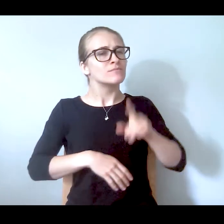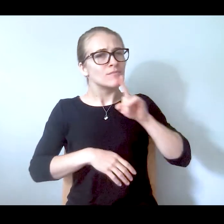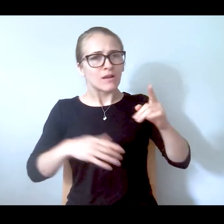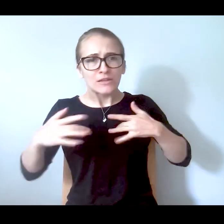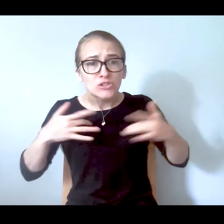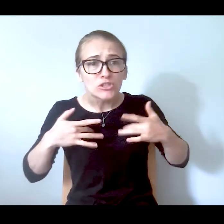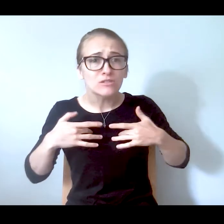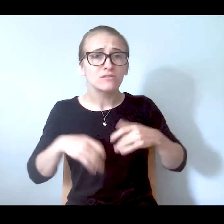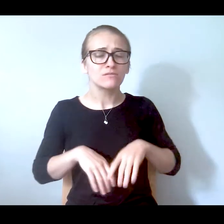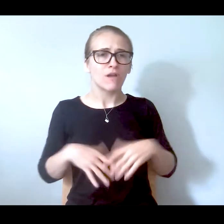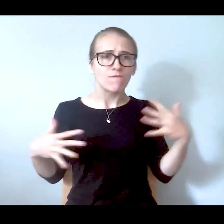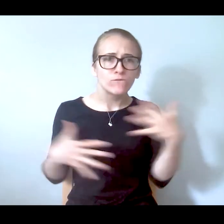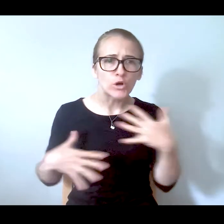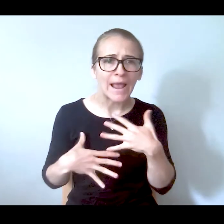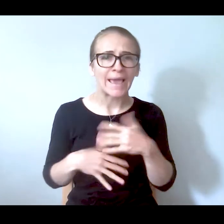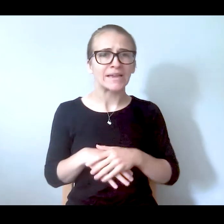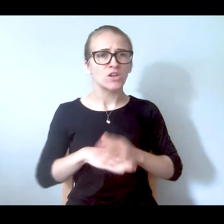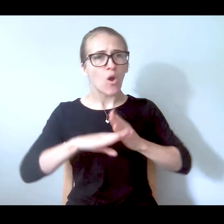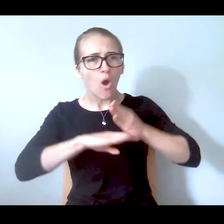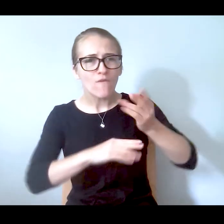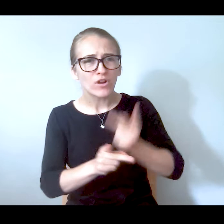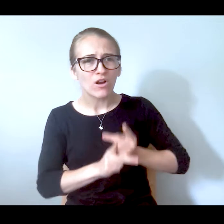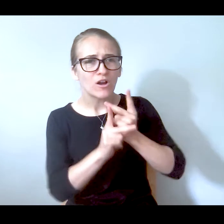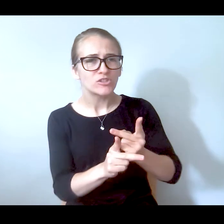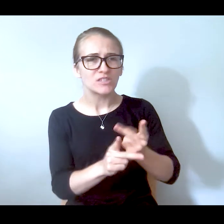model of police responding?